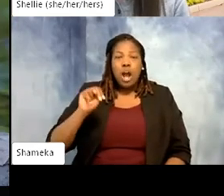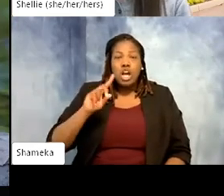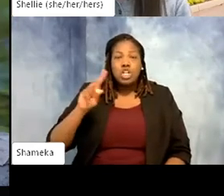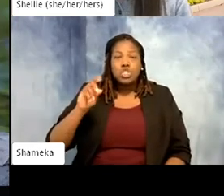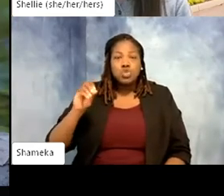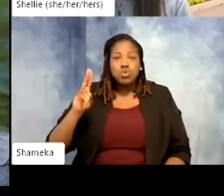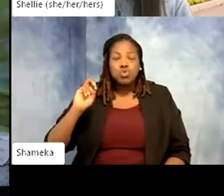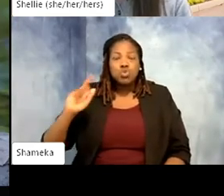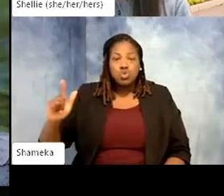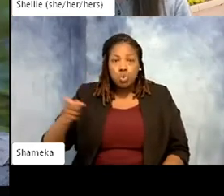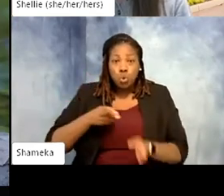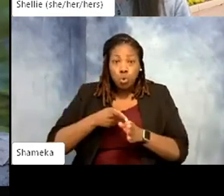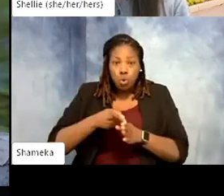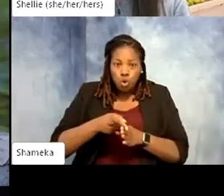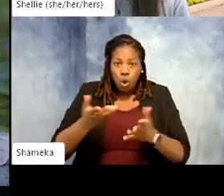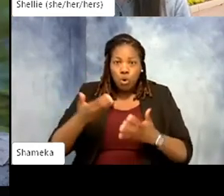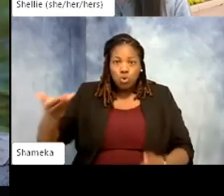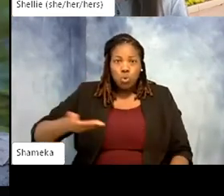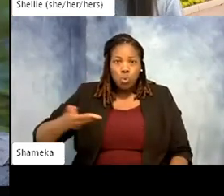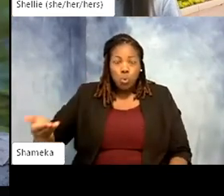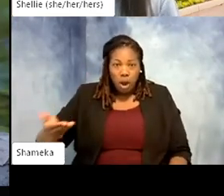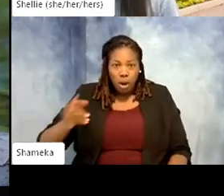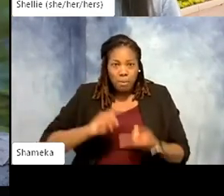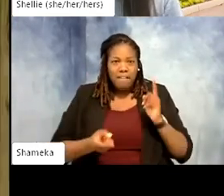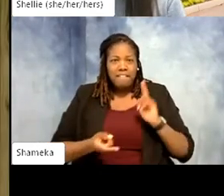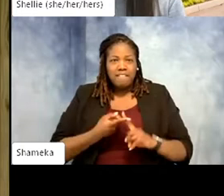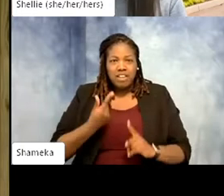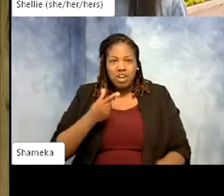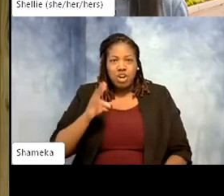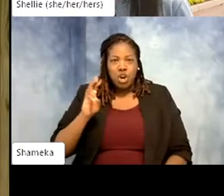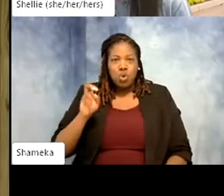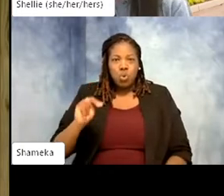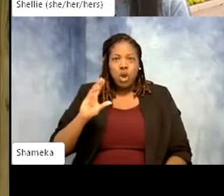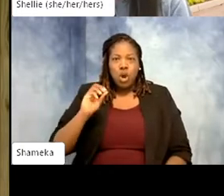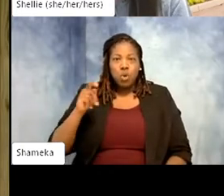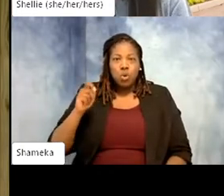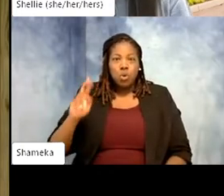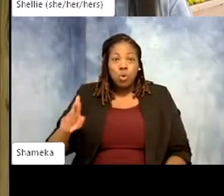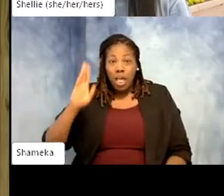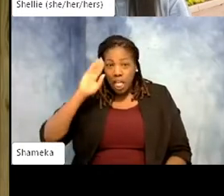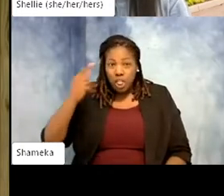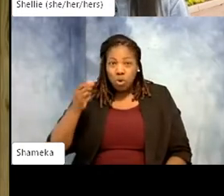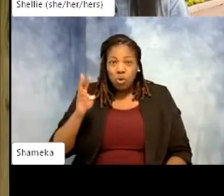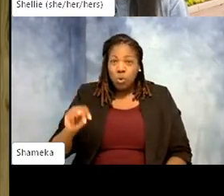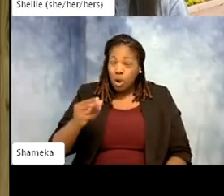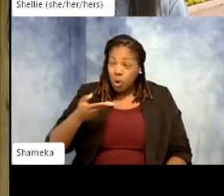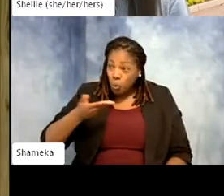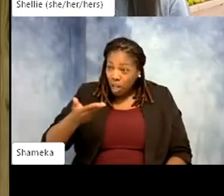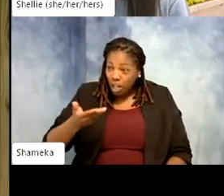to welcome our guest and my friend, Miss Gwen Cooper. Hi Gwen and welcome to UnZOOsual Careers.